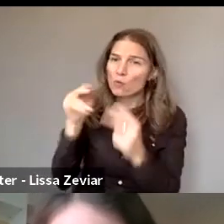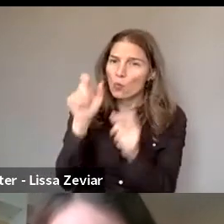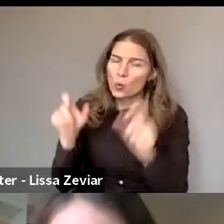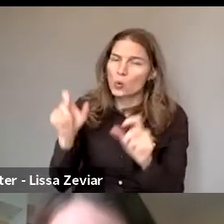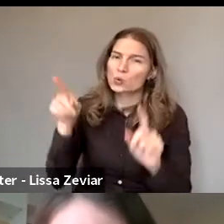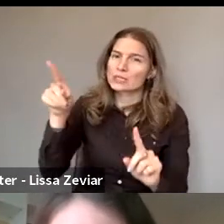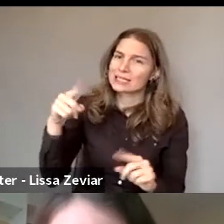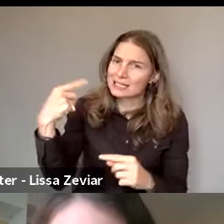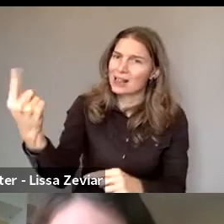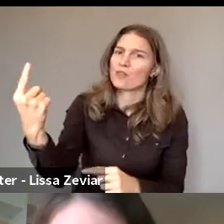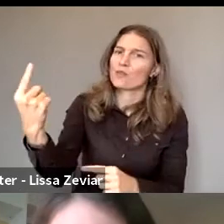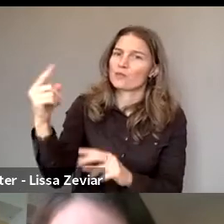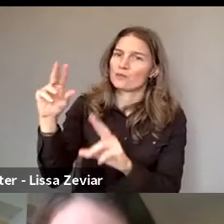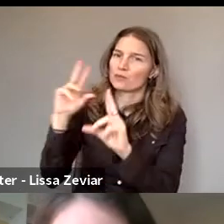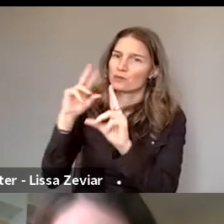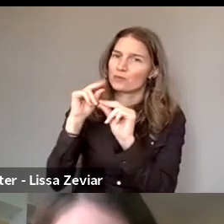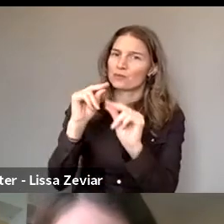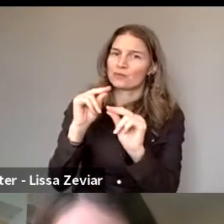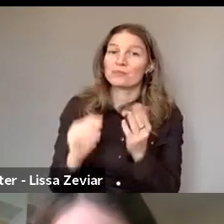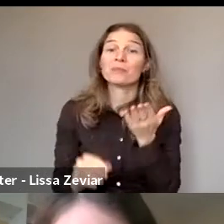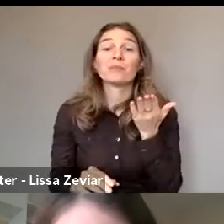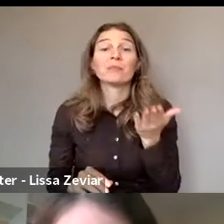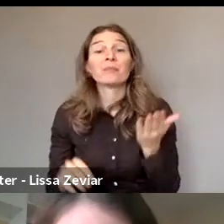So we have a question from Eliona